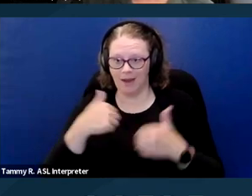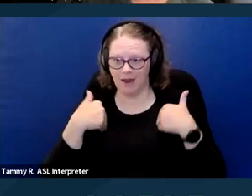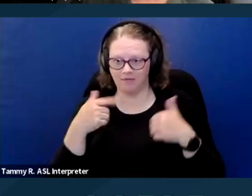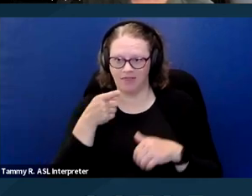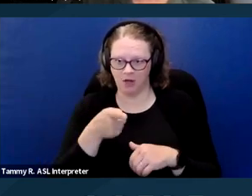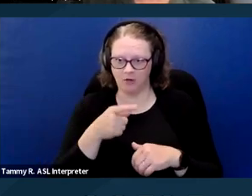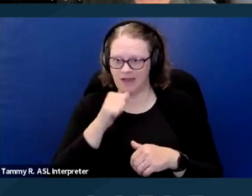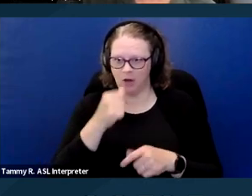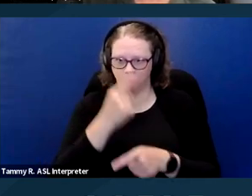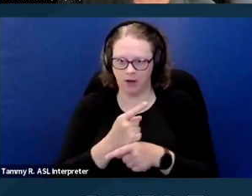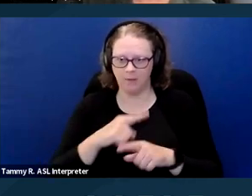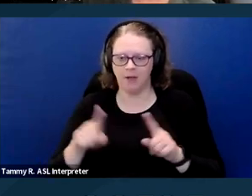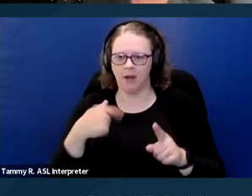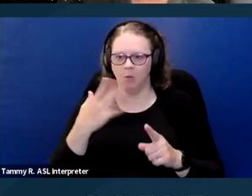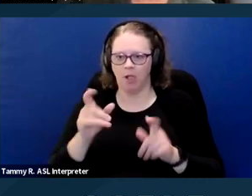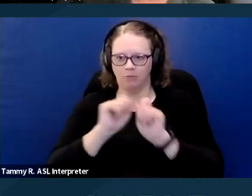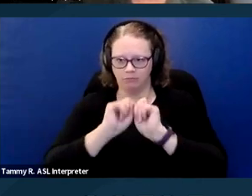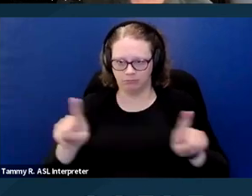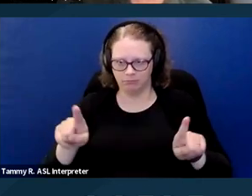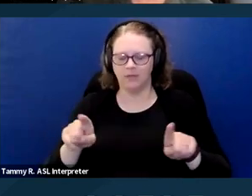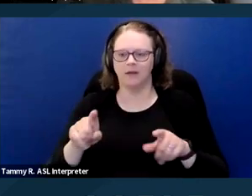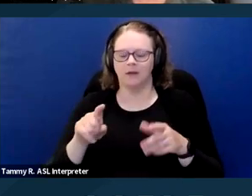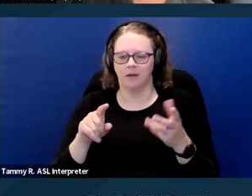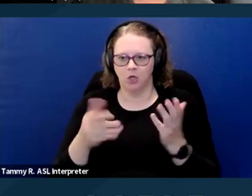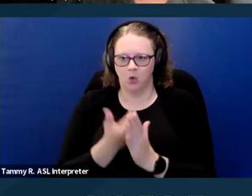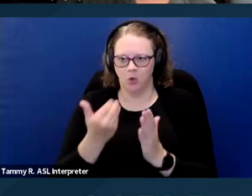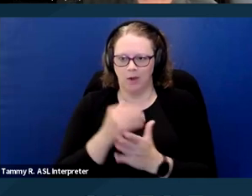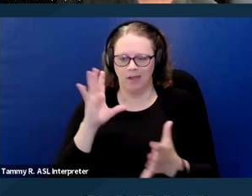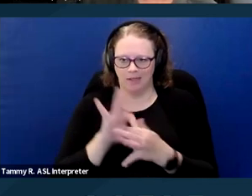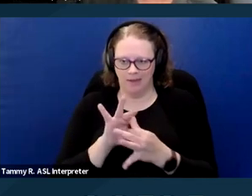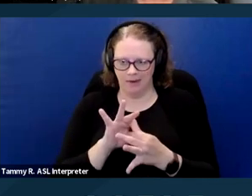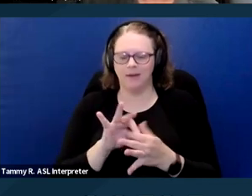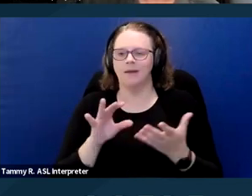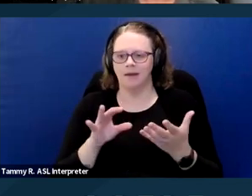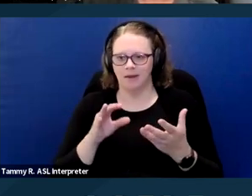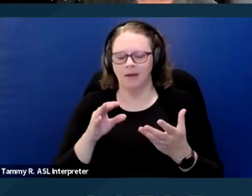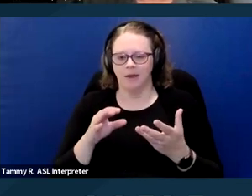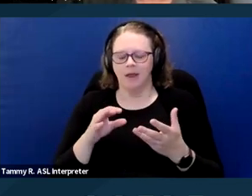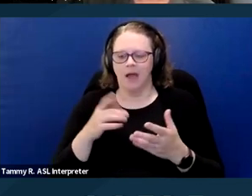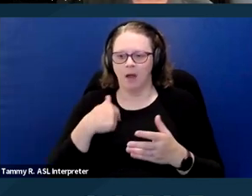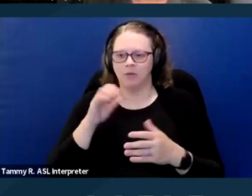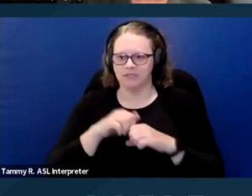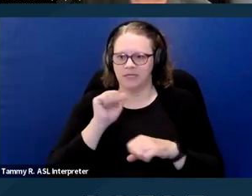But I will send it to everyone when I send the slides out after this presentation. Next slide please.